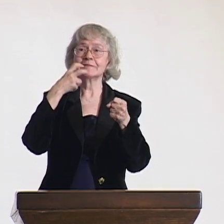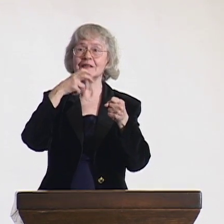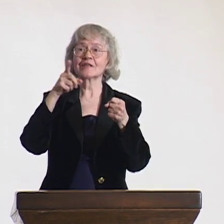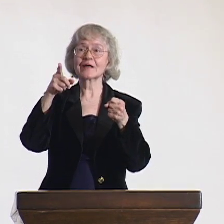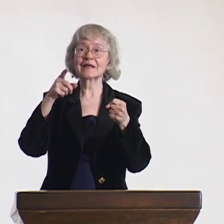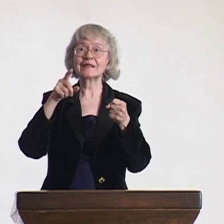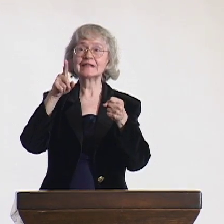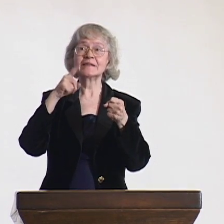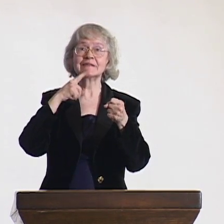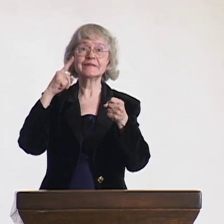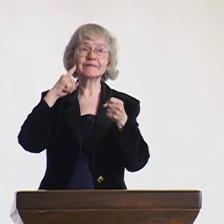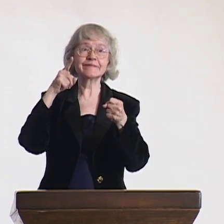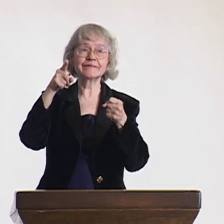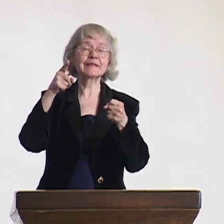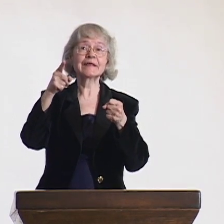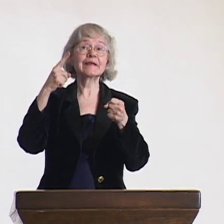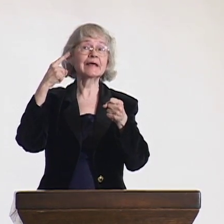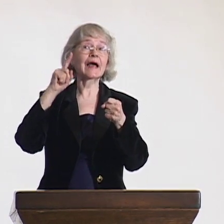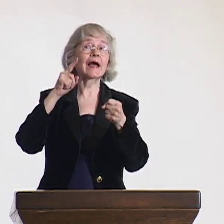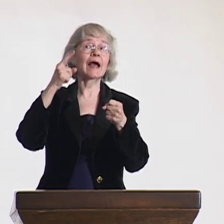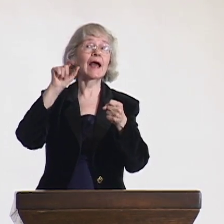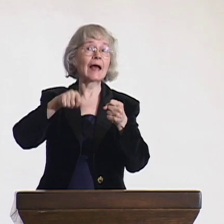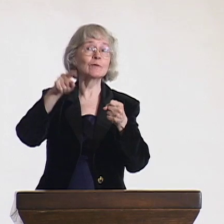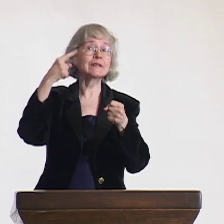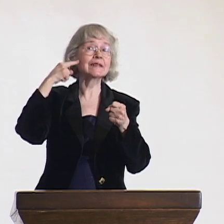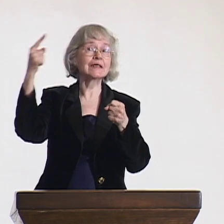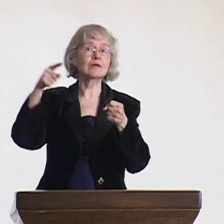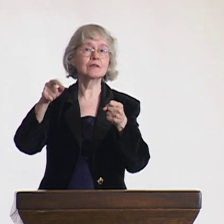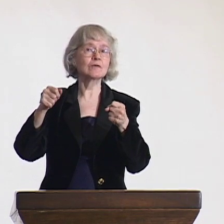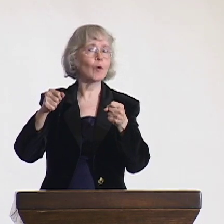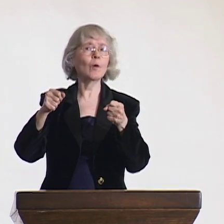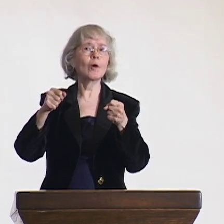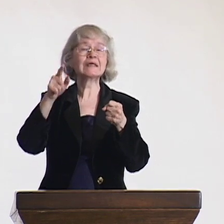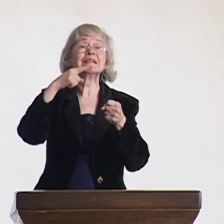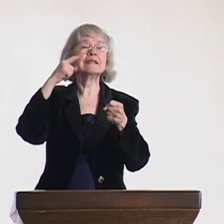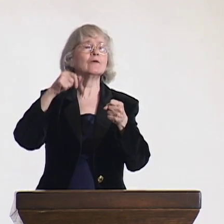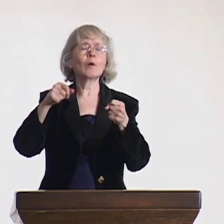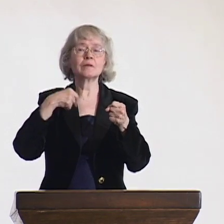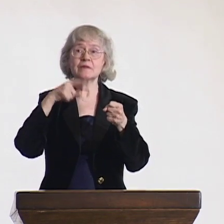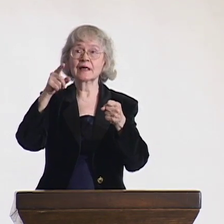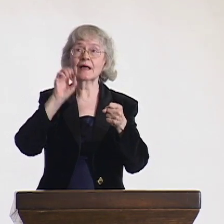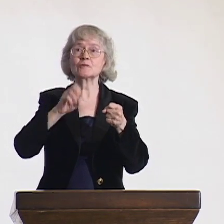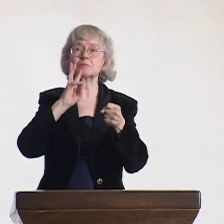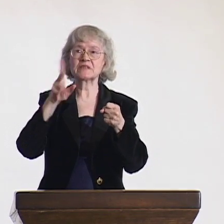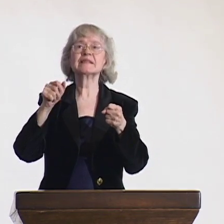I asked her if she could speak, and she said yes. Finally, I could relate to her,